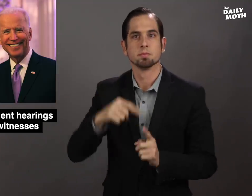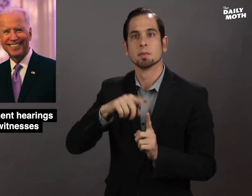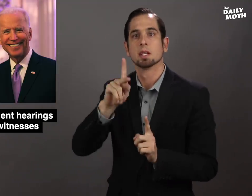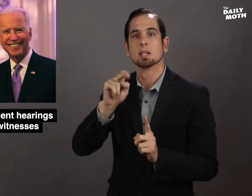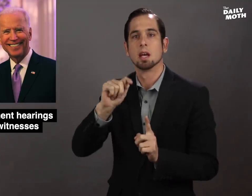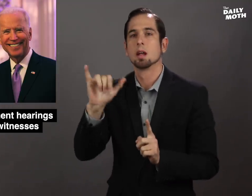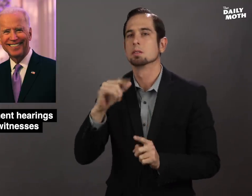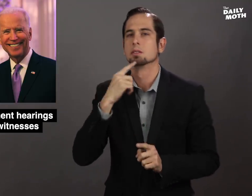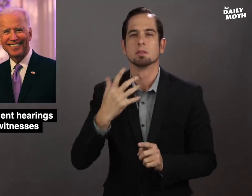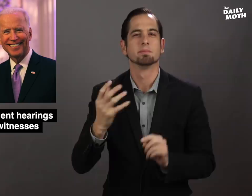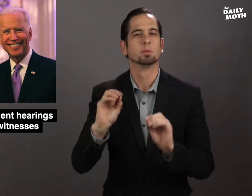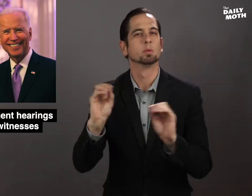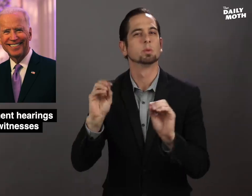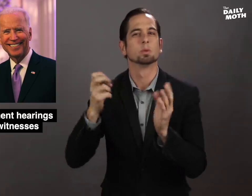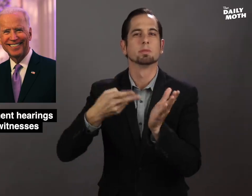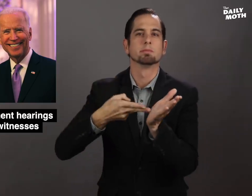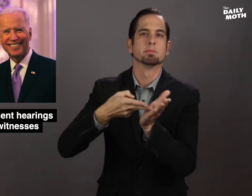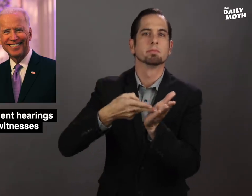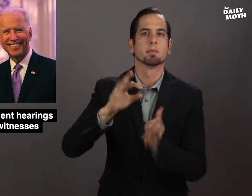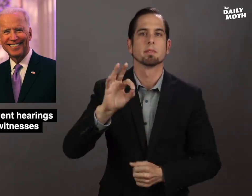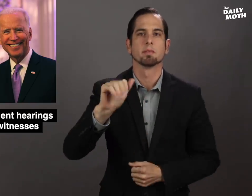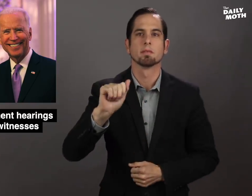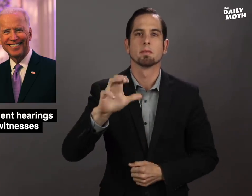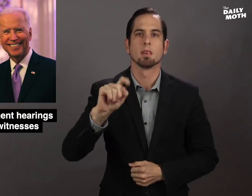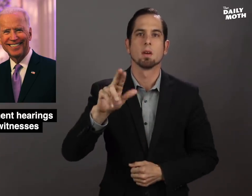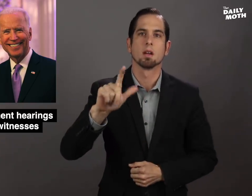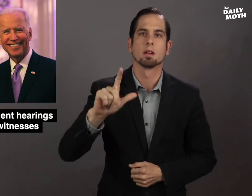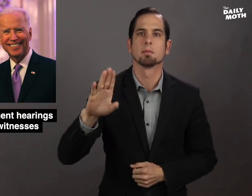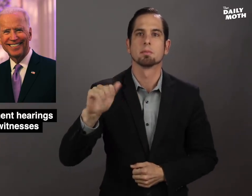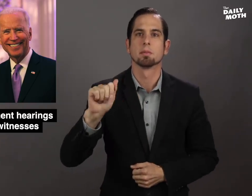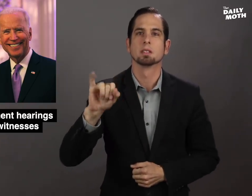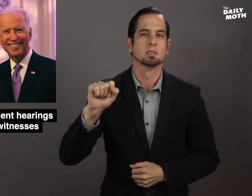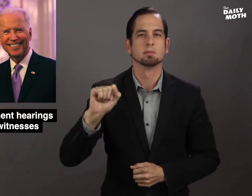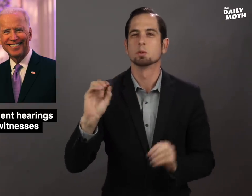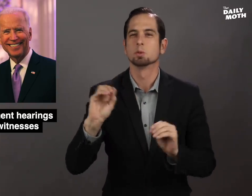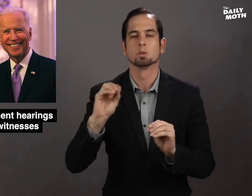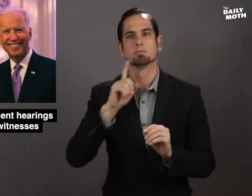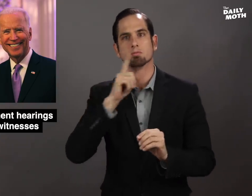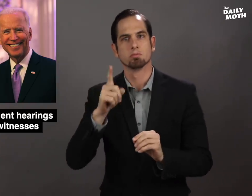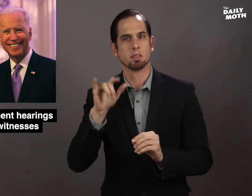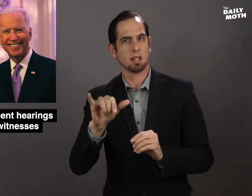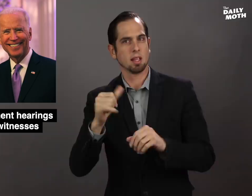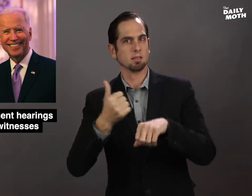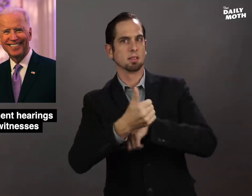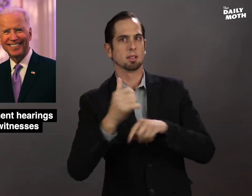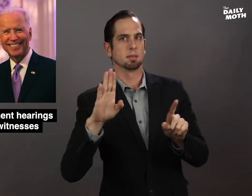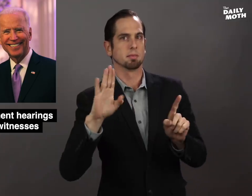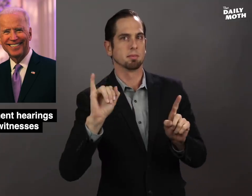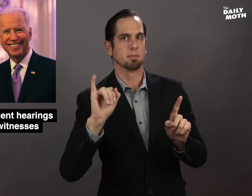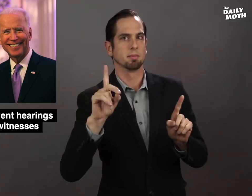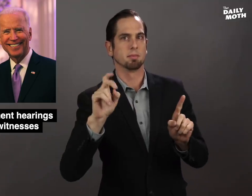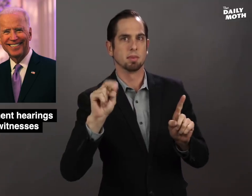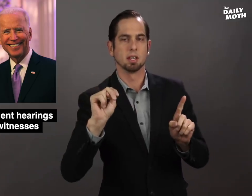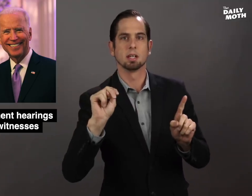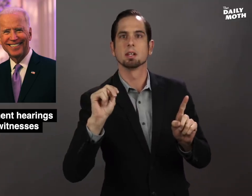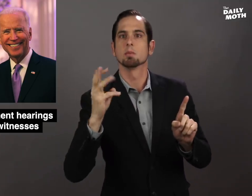He also said there is no "factual basis" that Biden,